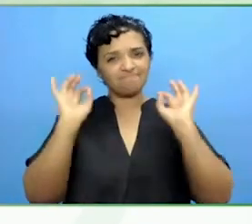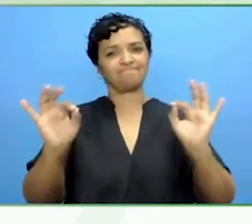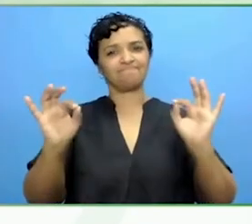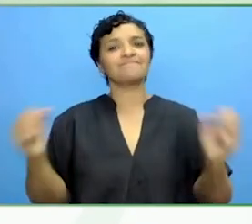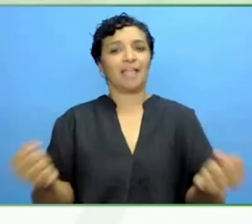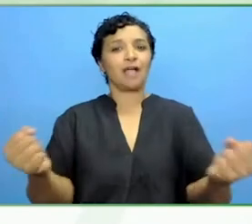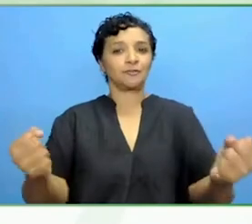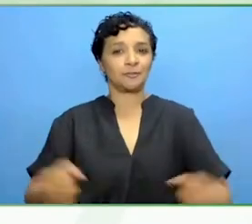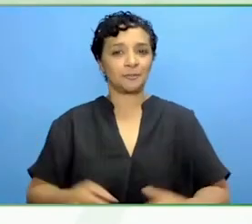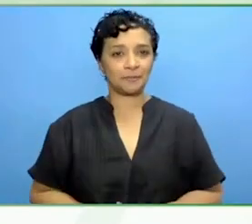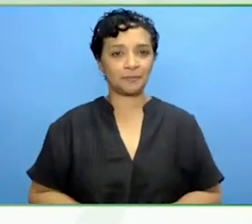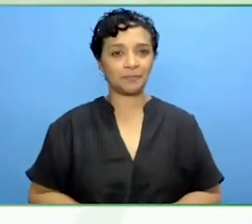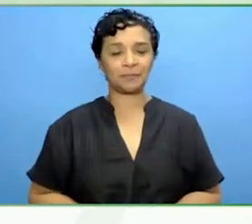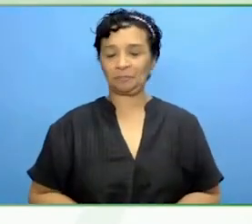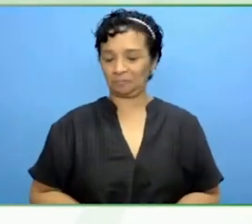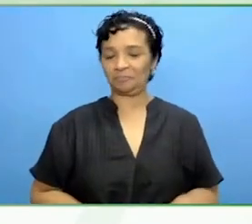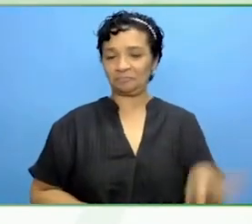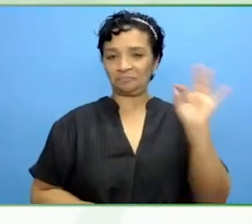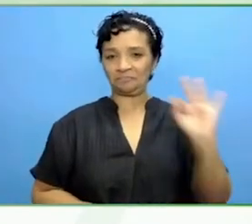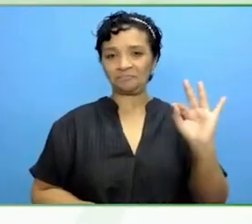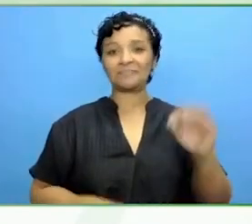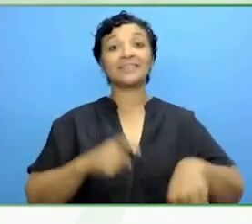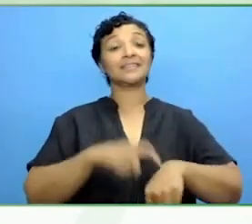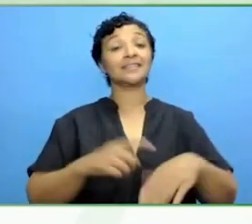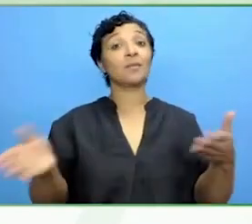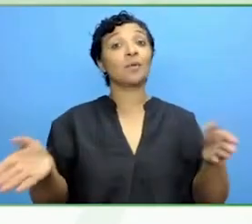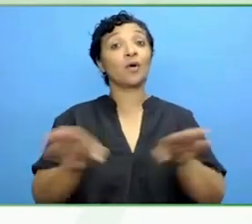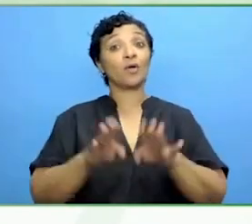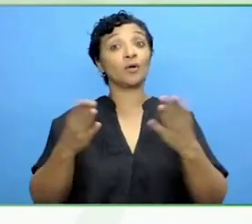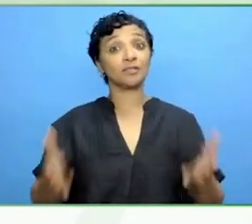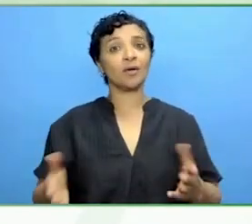As we close, to those streaming, wherever you are, we are in this together.